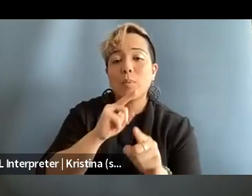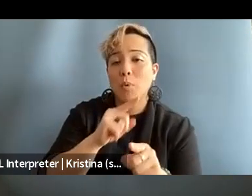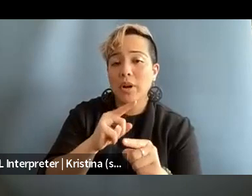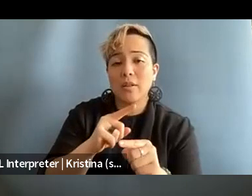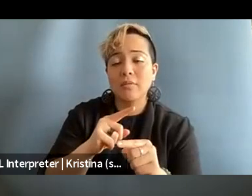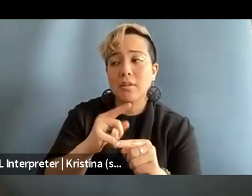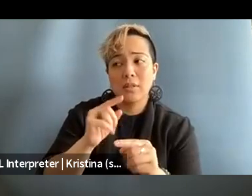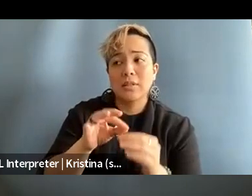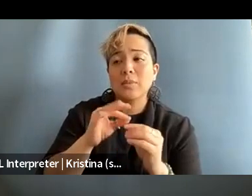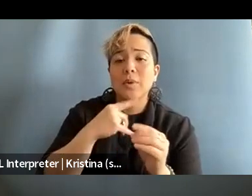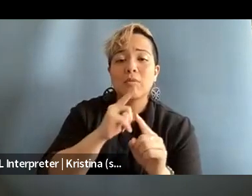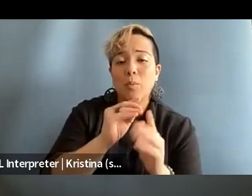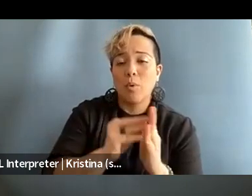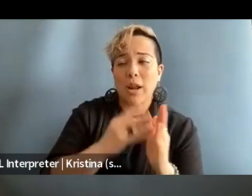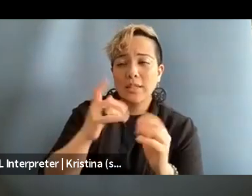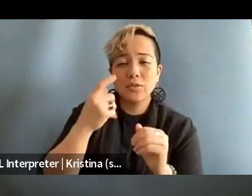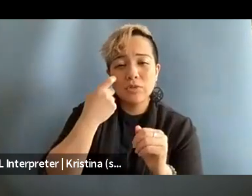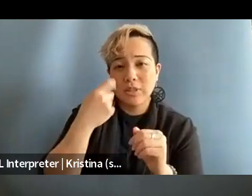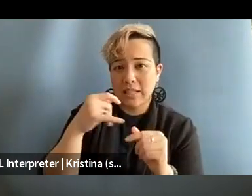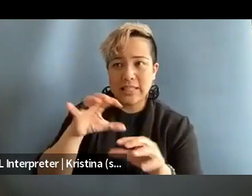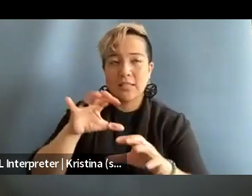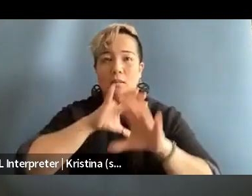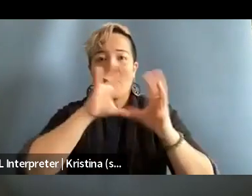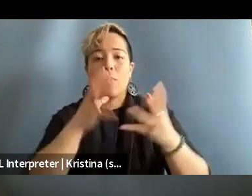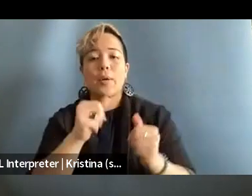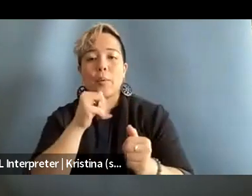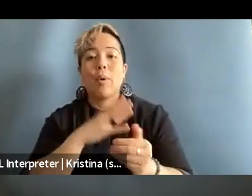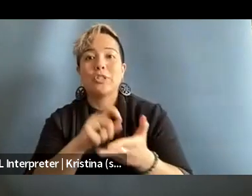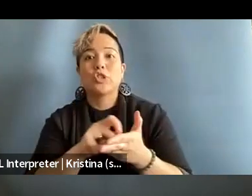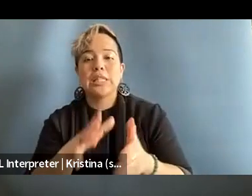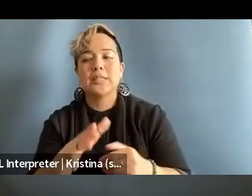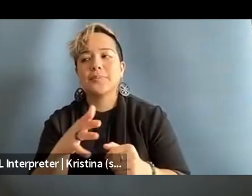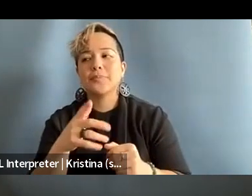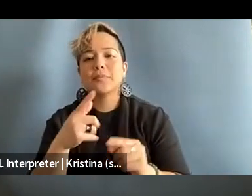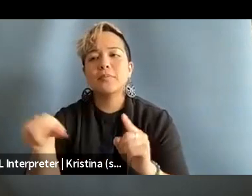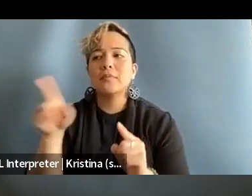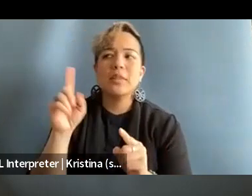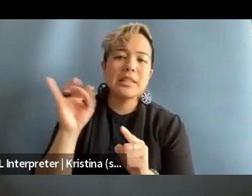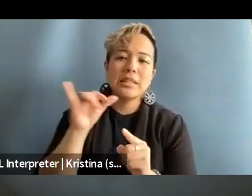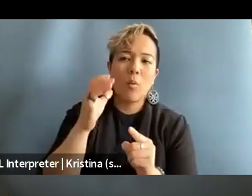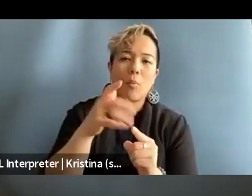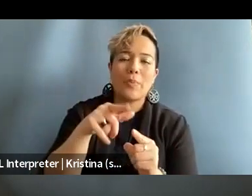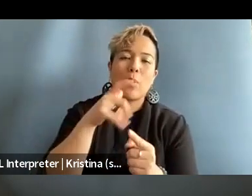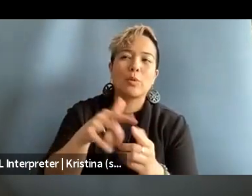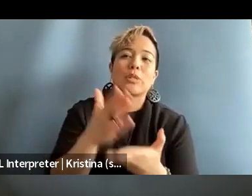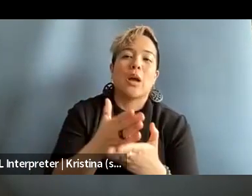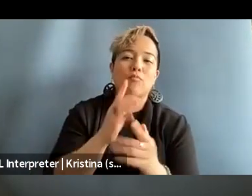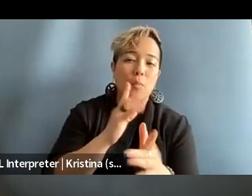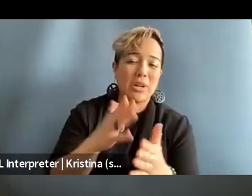reporting that I did recently globally of women journalists, is that they didn't want to stop reporting. Like despite everything they had been through,